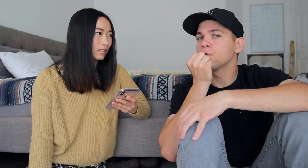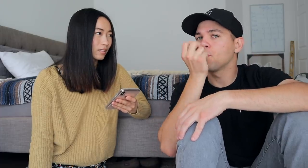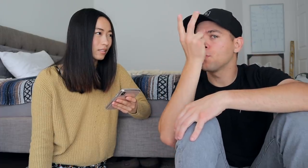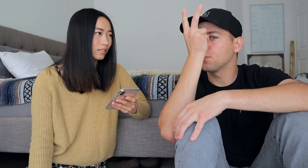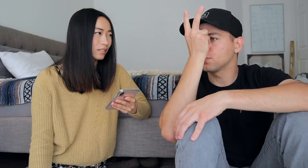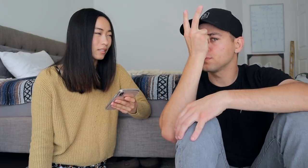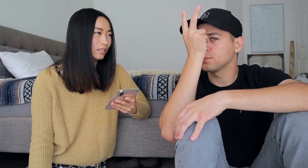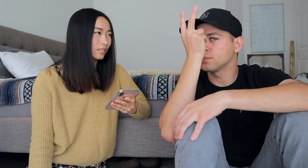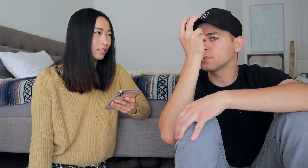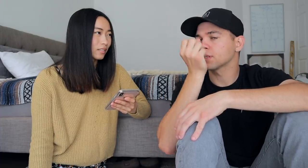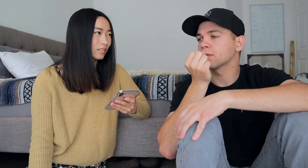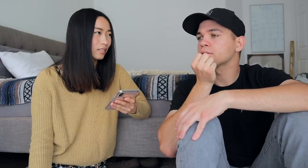G-O-A-T is Goat